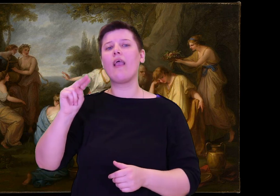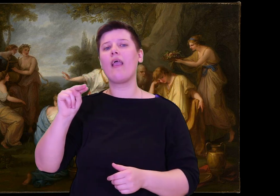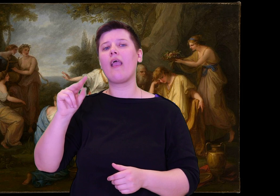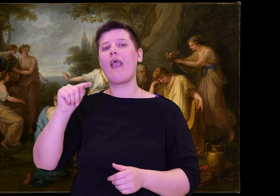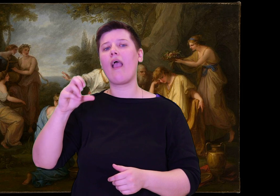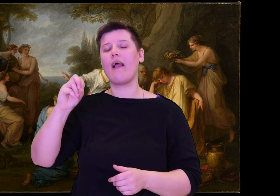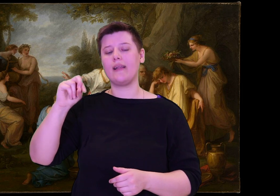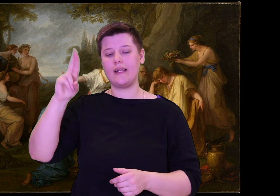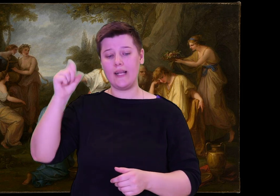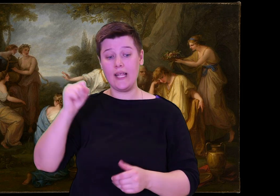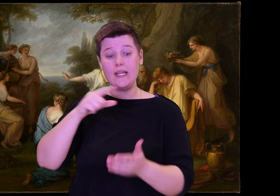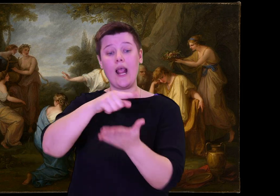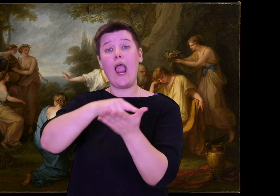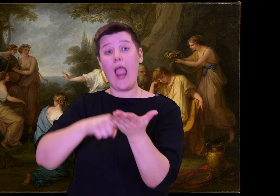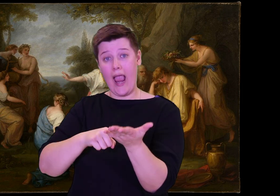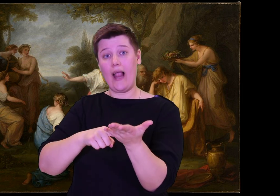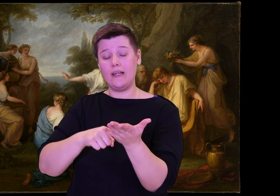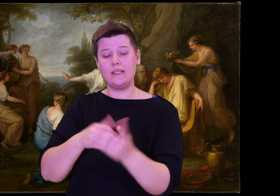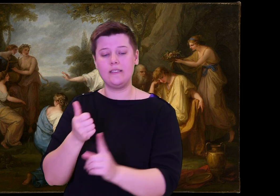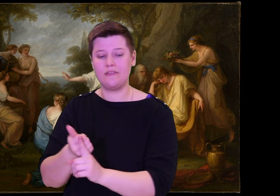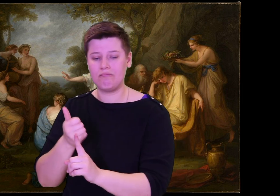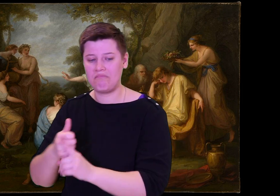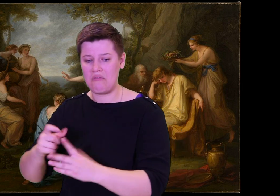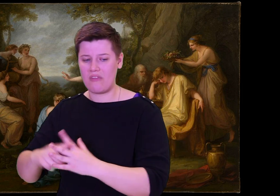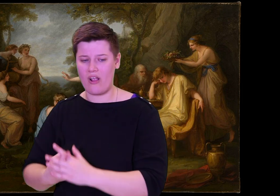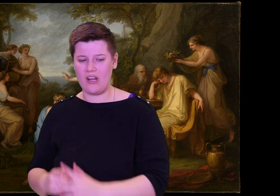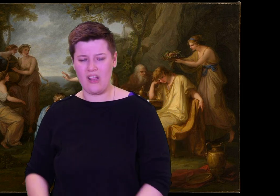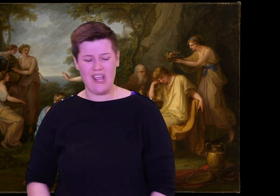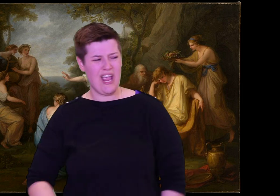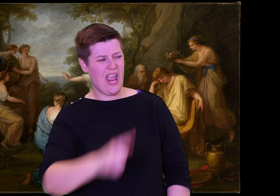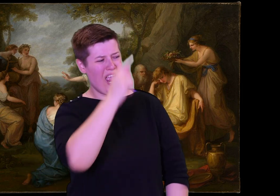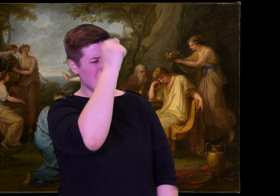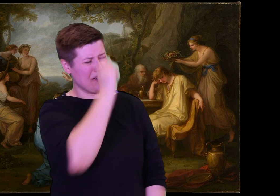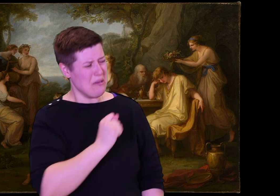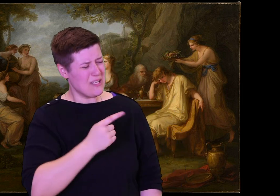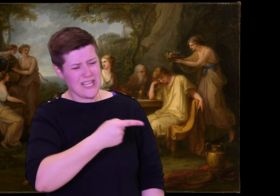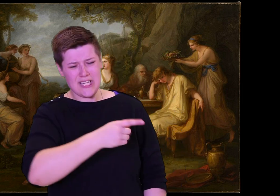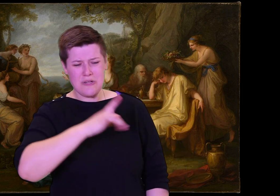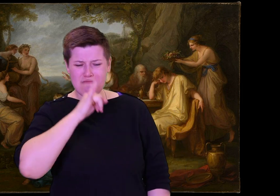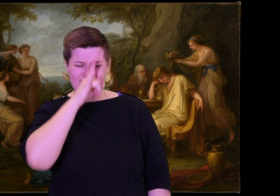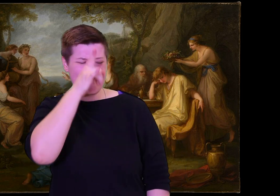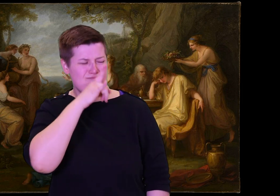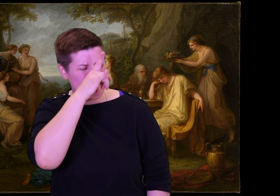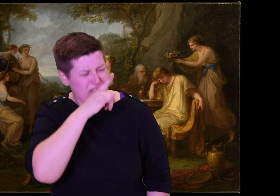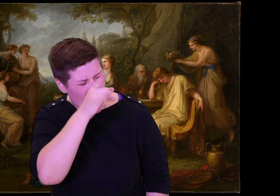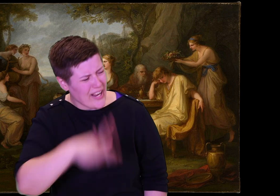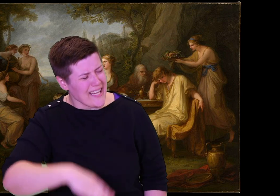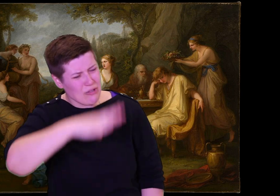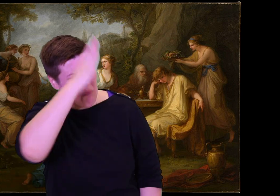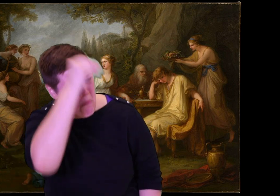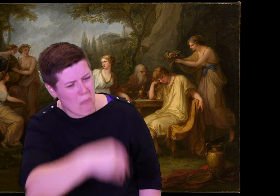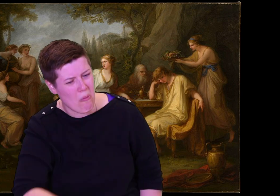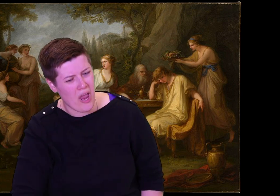me so despondent! This is pointless!" He stopped, frustrated,